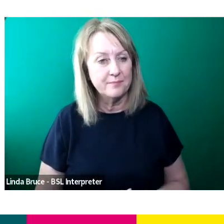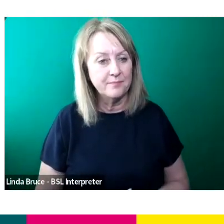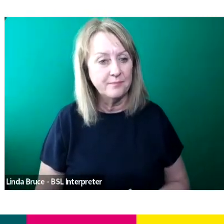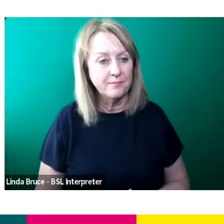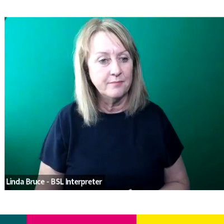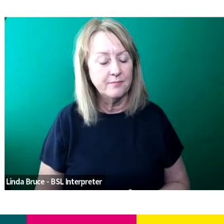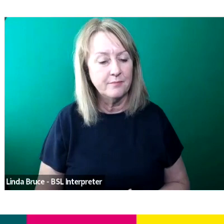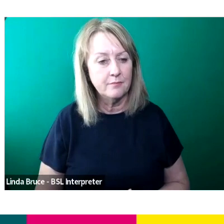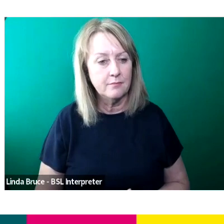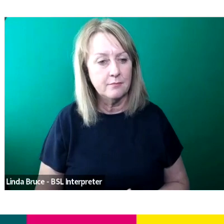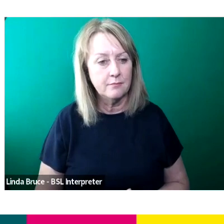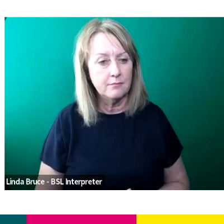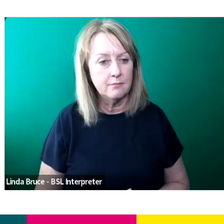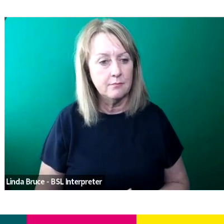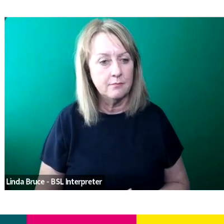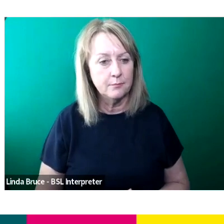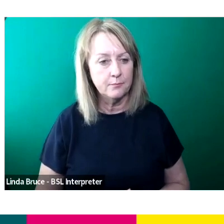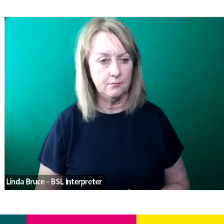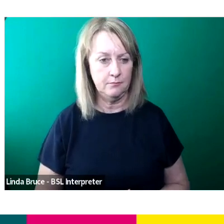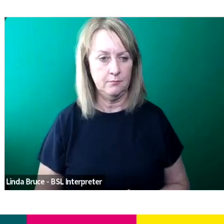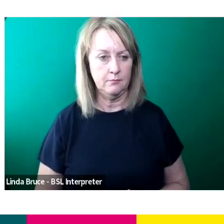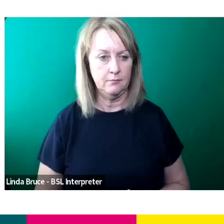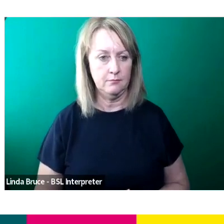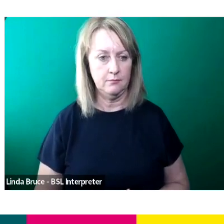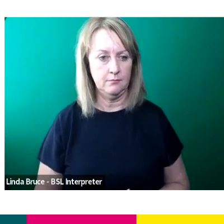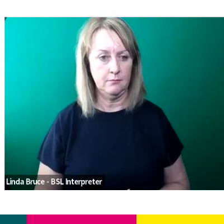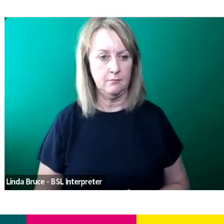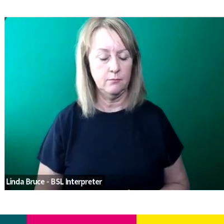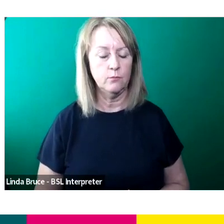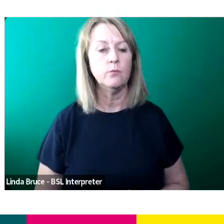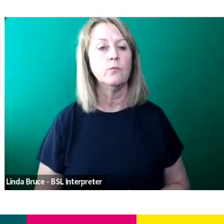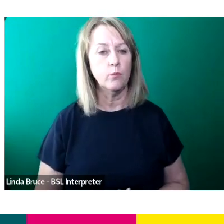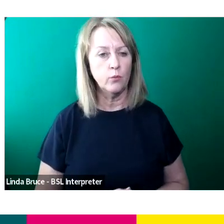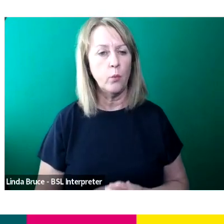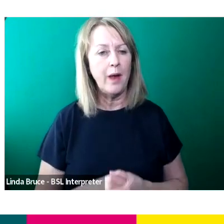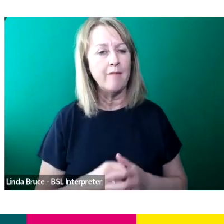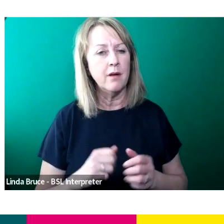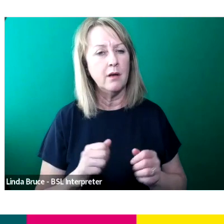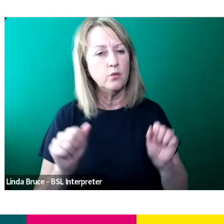So we won't say, we will briefly talk through this, but as I said when we have call, if